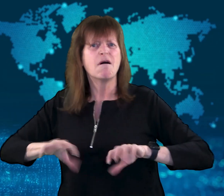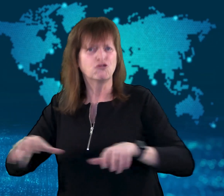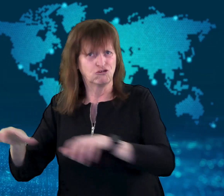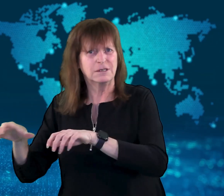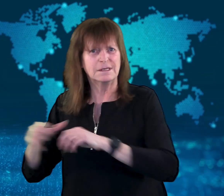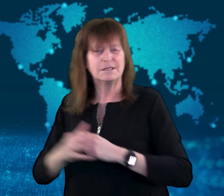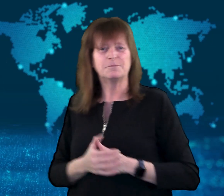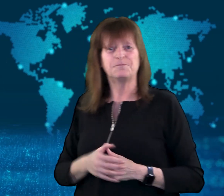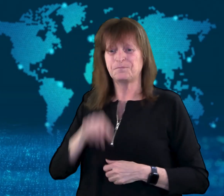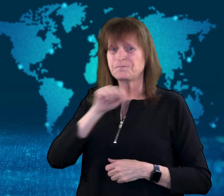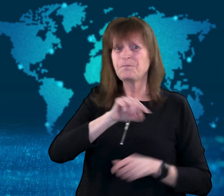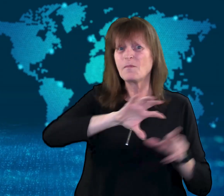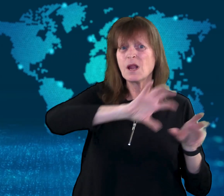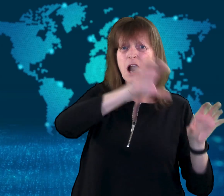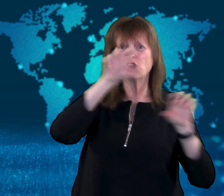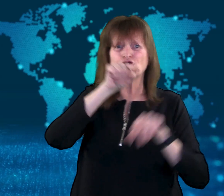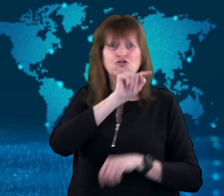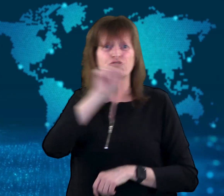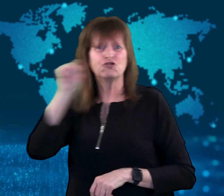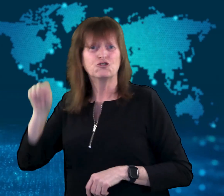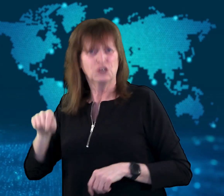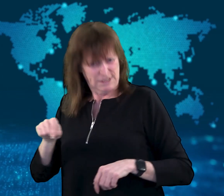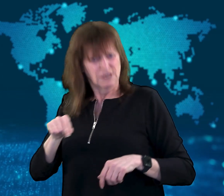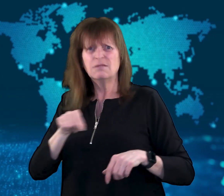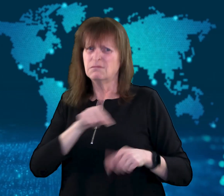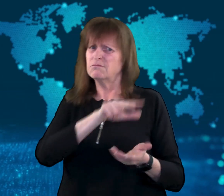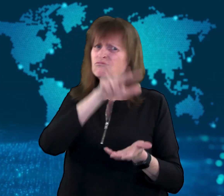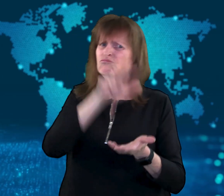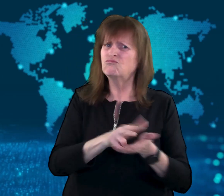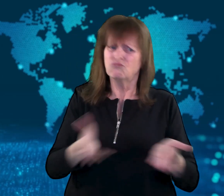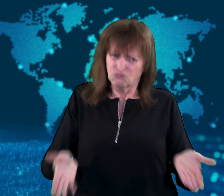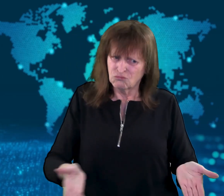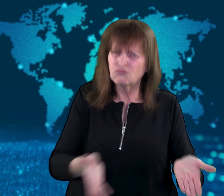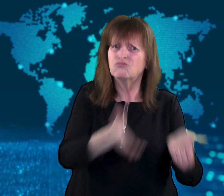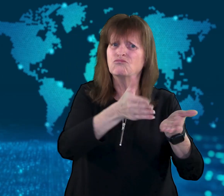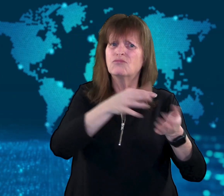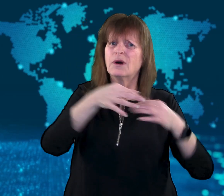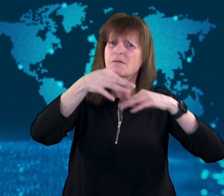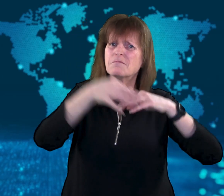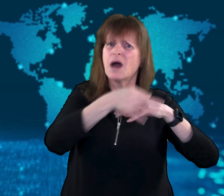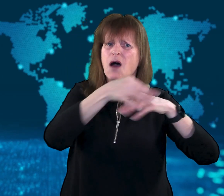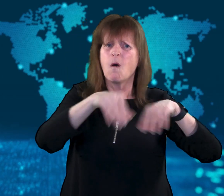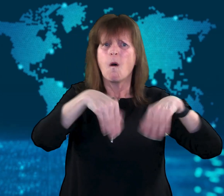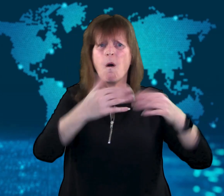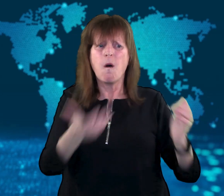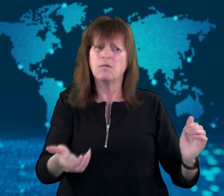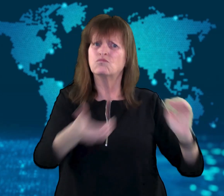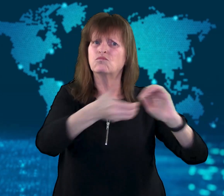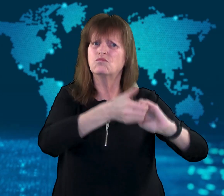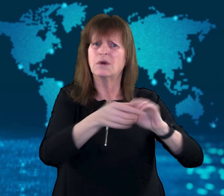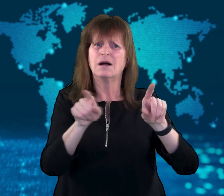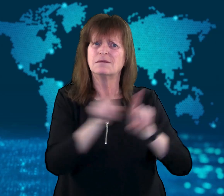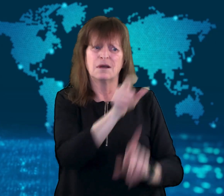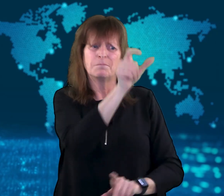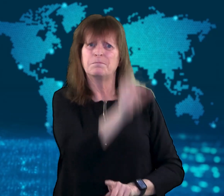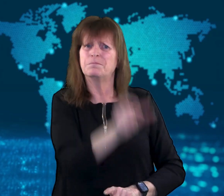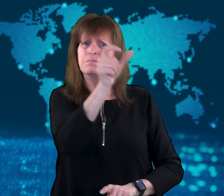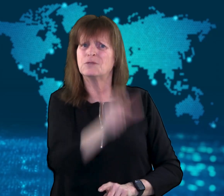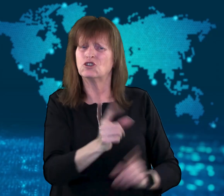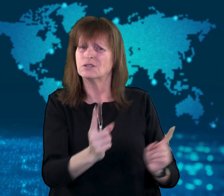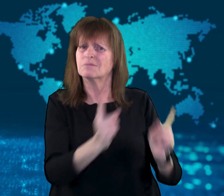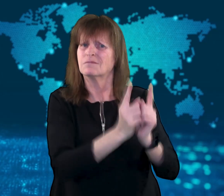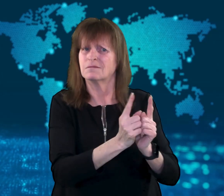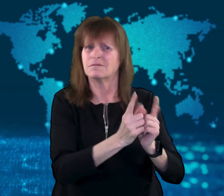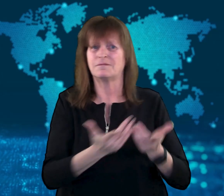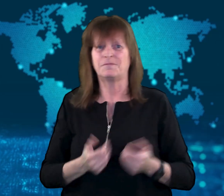Those countries allow marriage or civil union for same-sex couples.